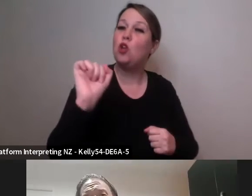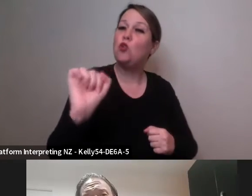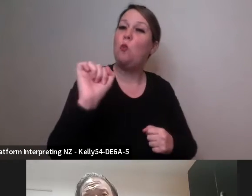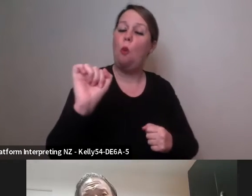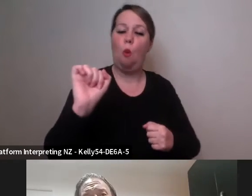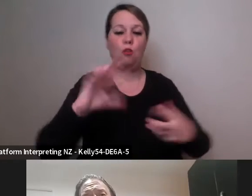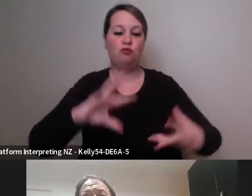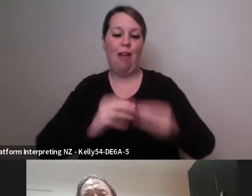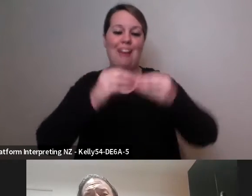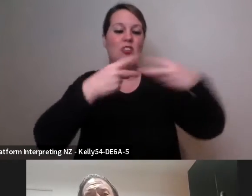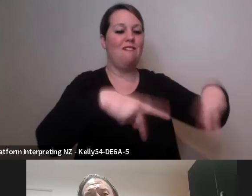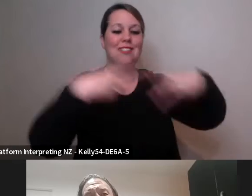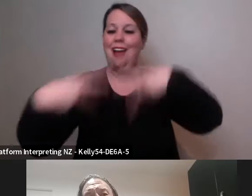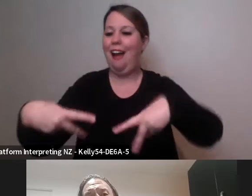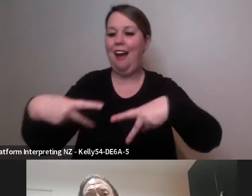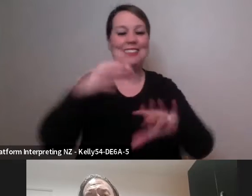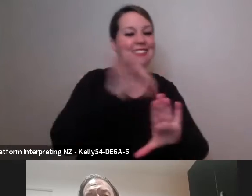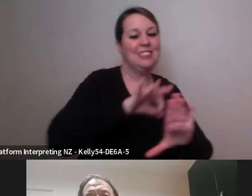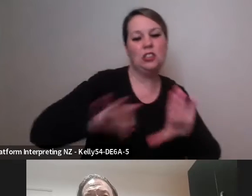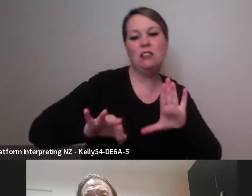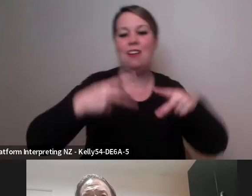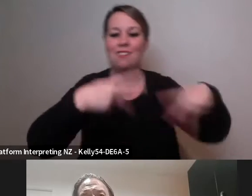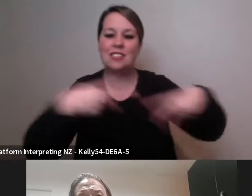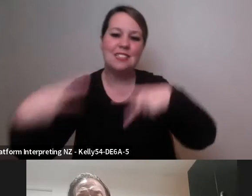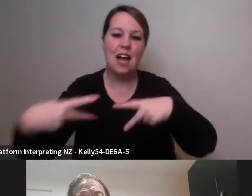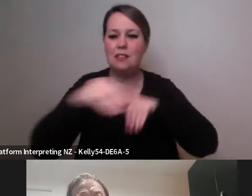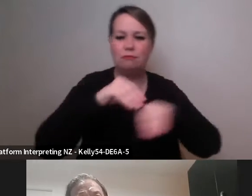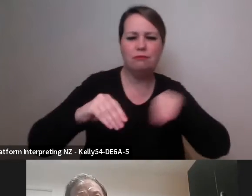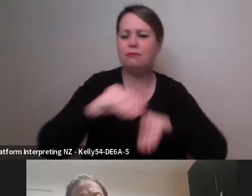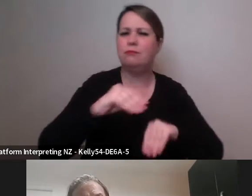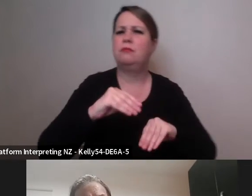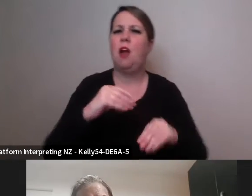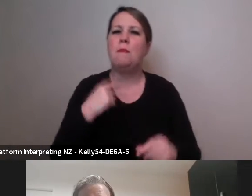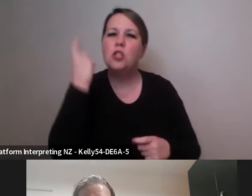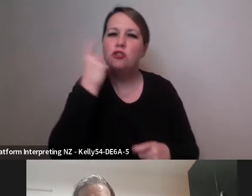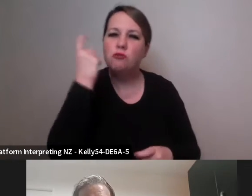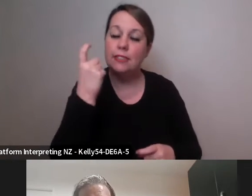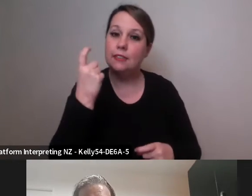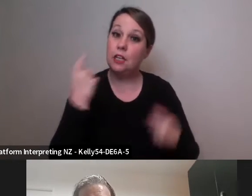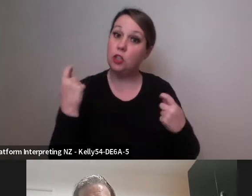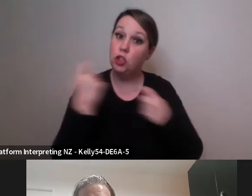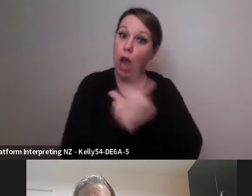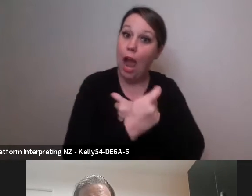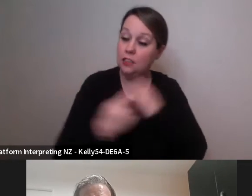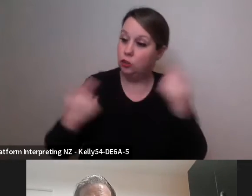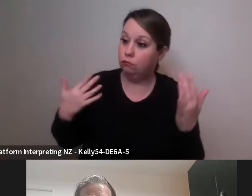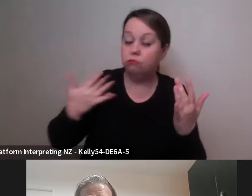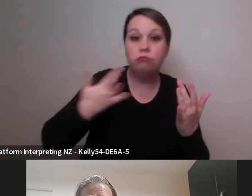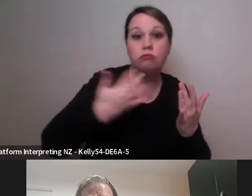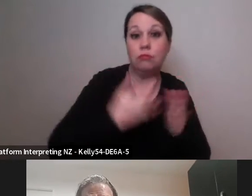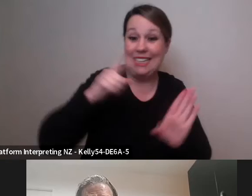Can you see kind of an arc or you know sort of or or where where do you think